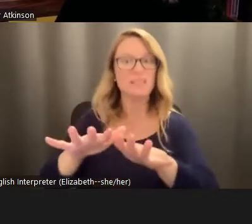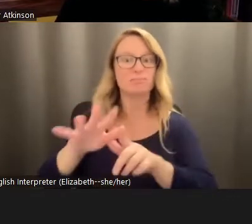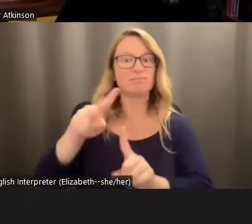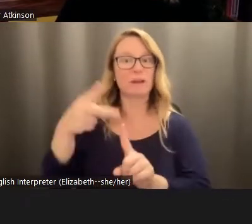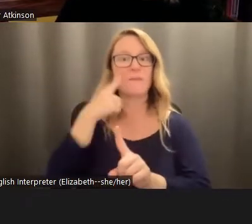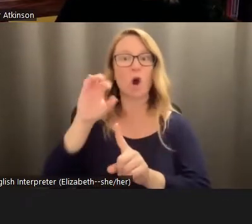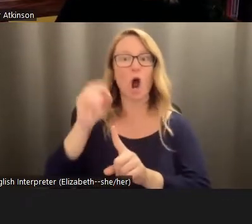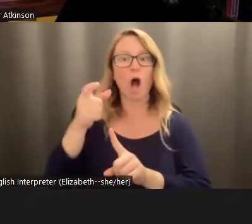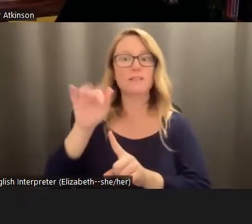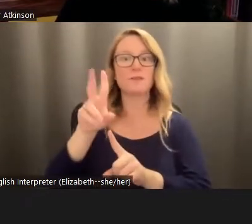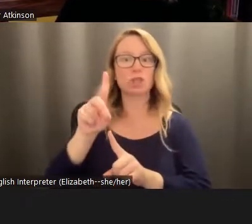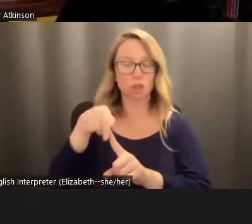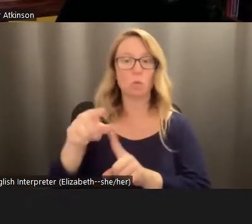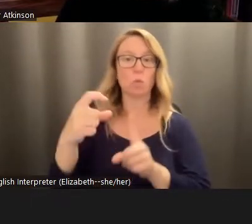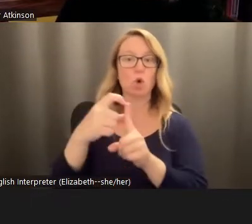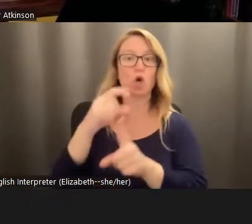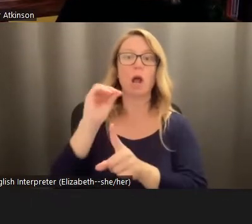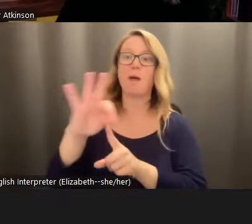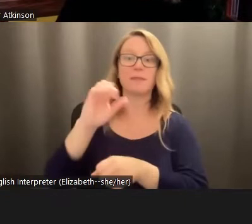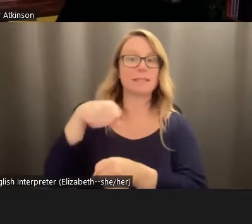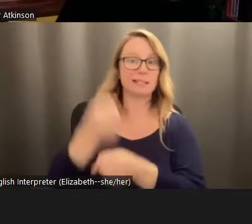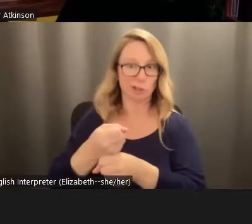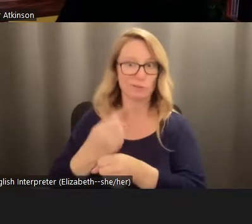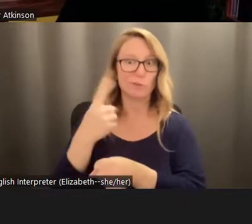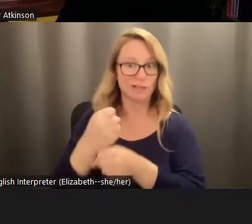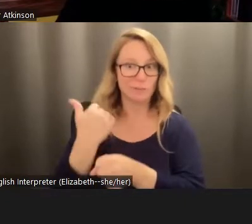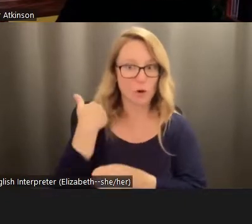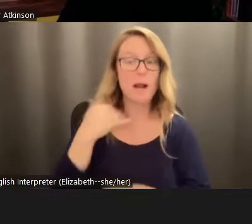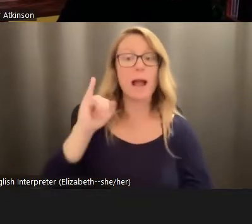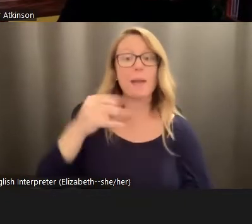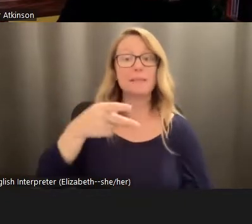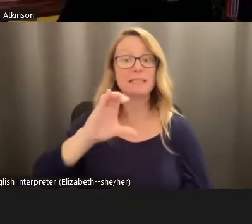of the year before that. And the IPCC highlighted this in their